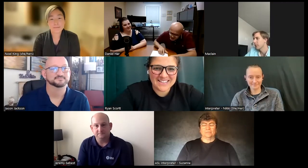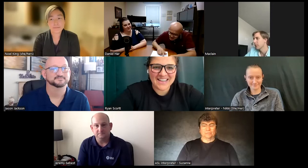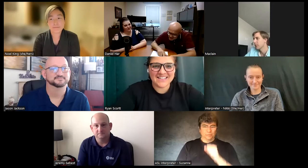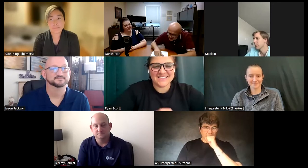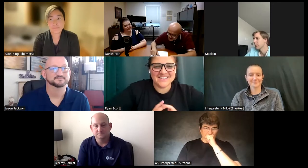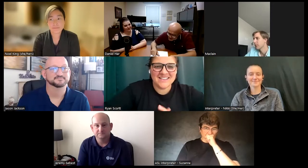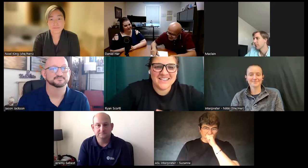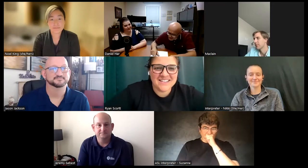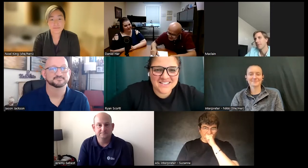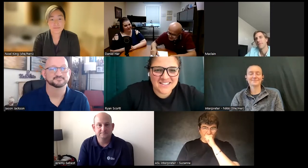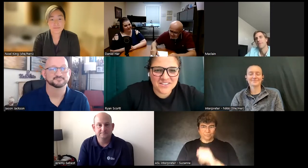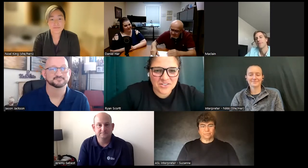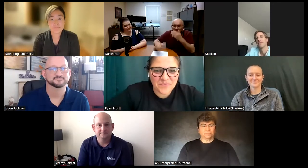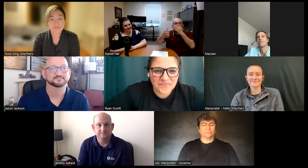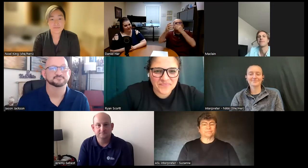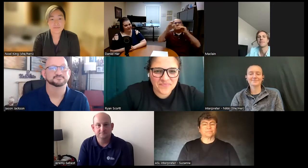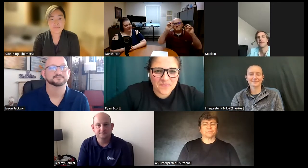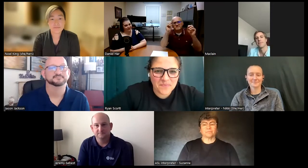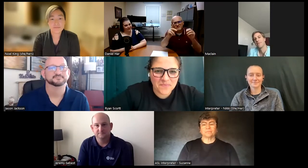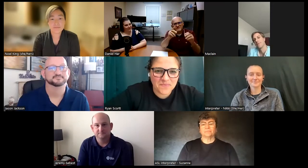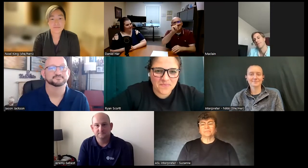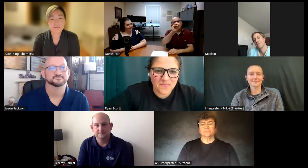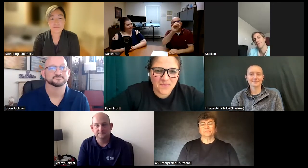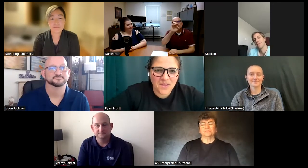yes this is Daniel